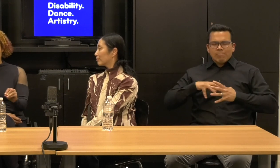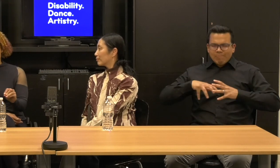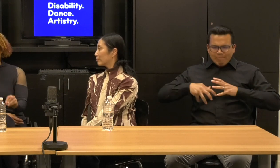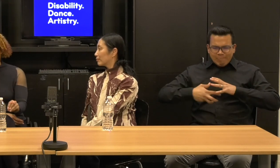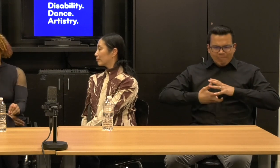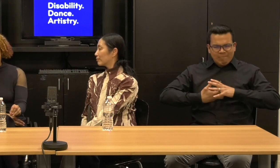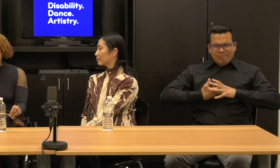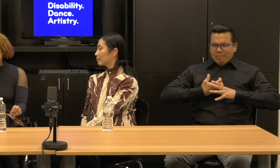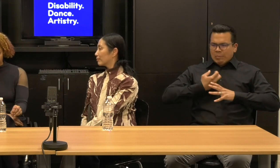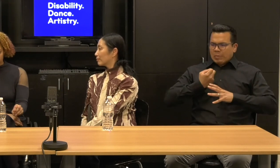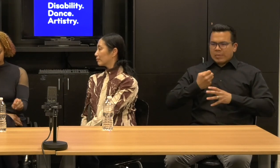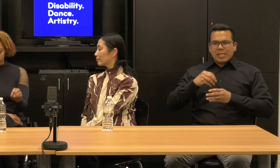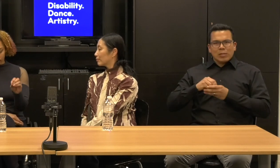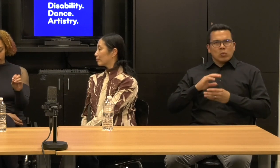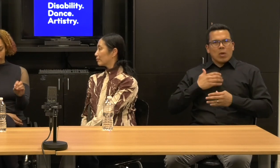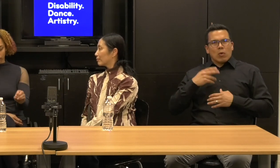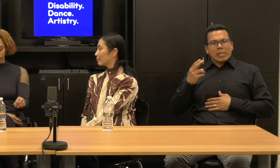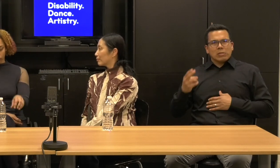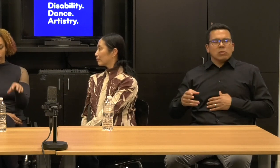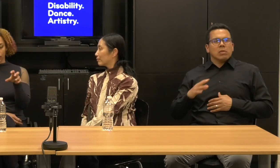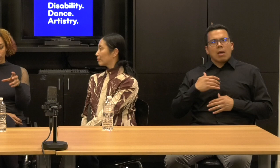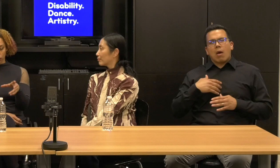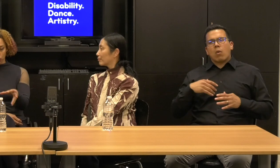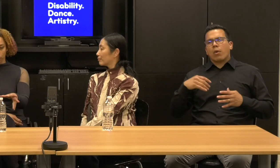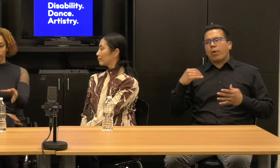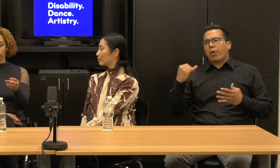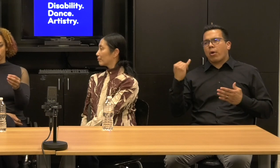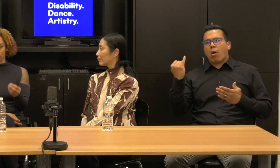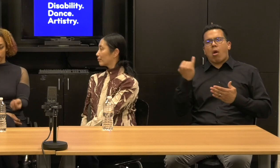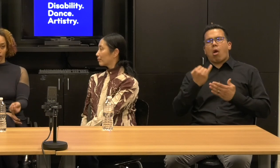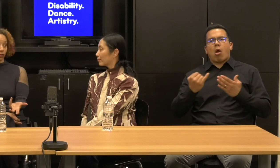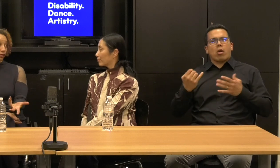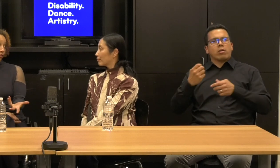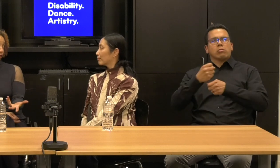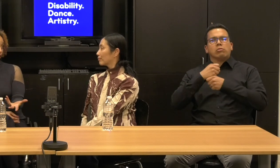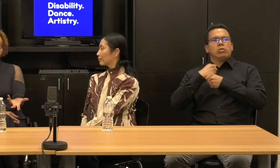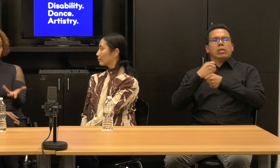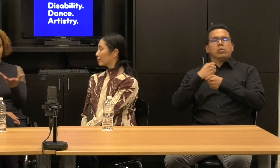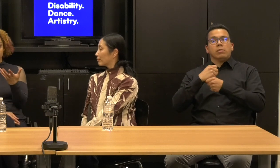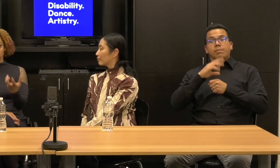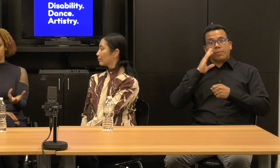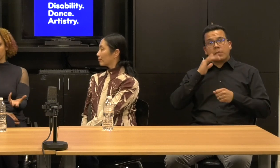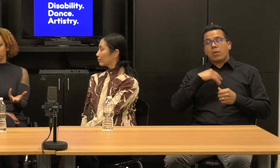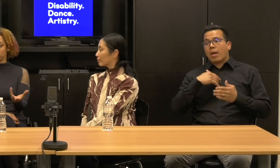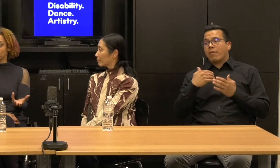We know that there are sophisticated and nuanced disabled artists who are producing amazing